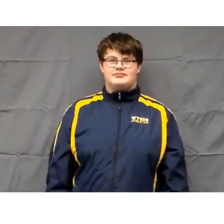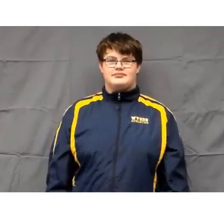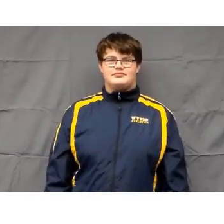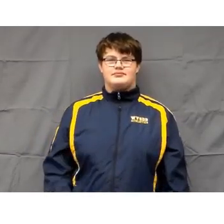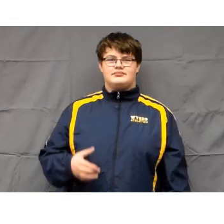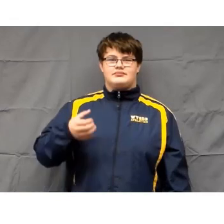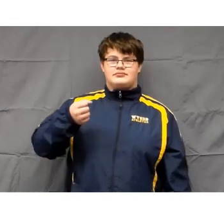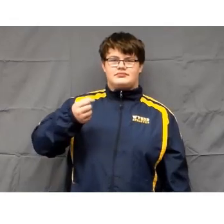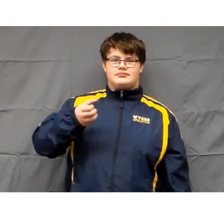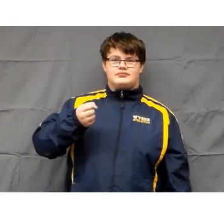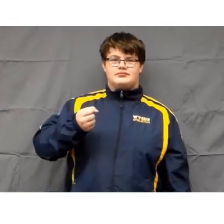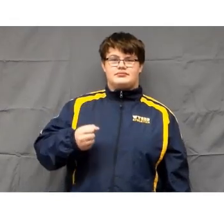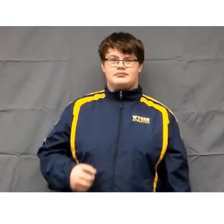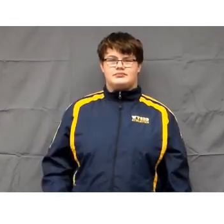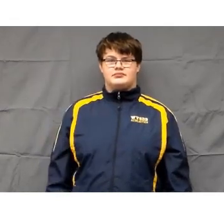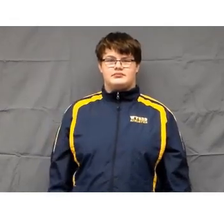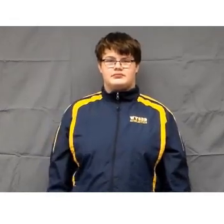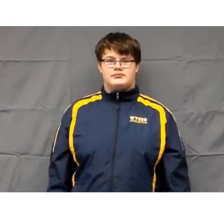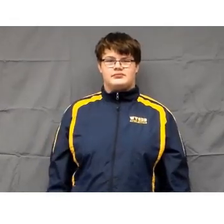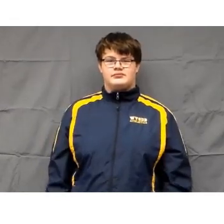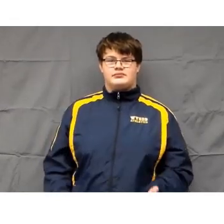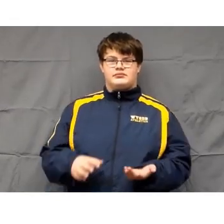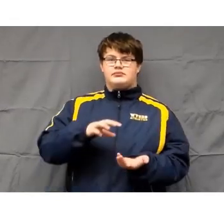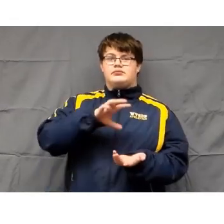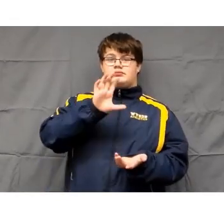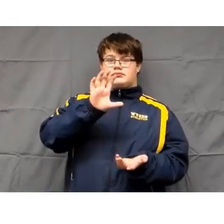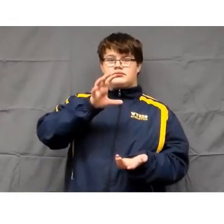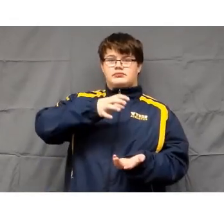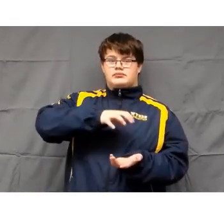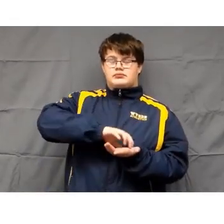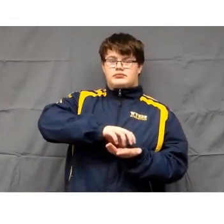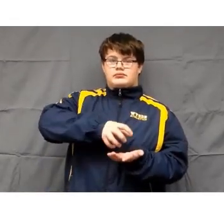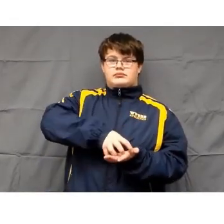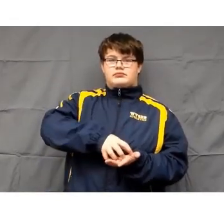being a claw five-hand shape and the non-dominant Hand a B handshape put your dominant hand on top